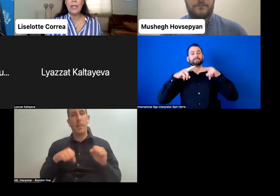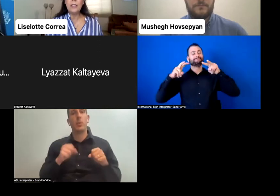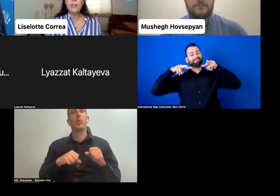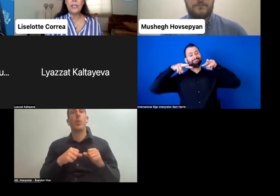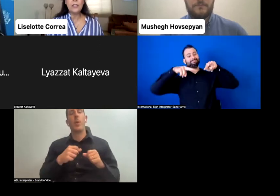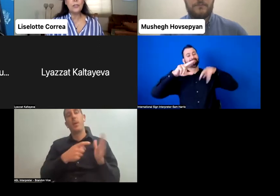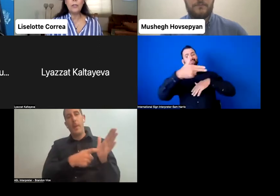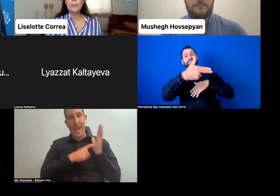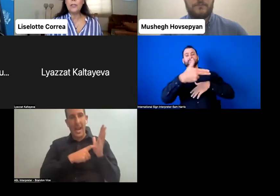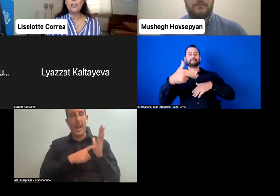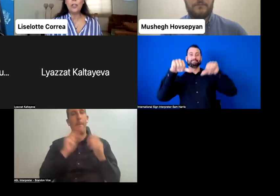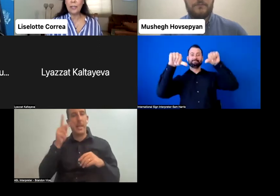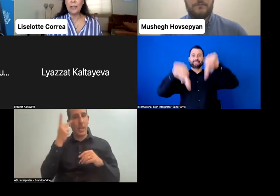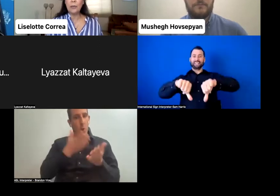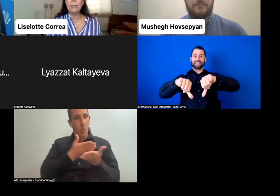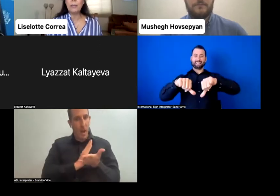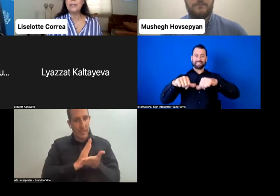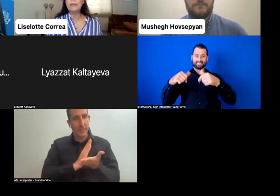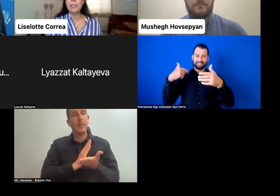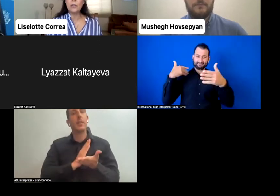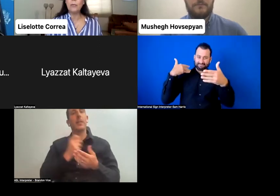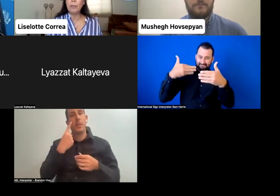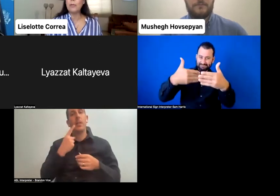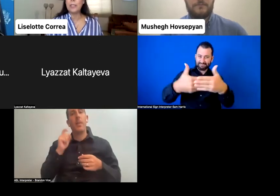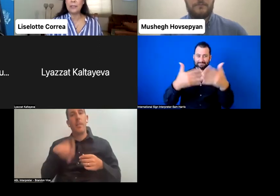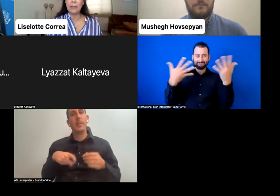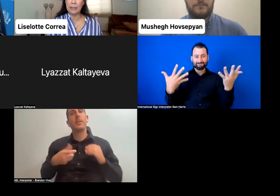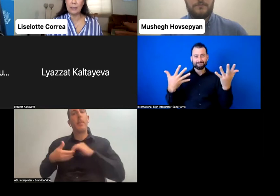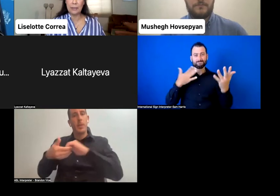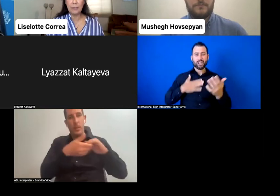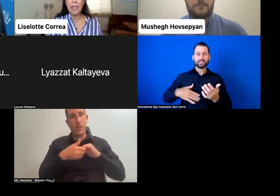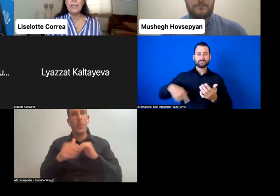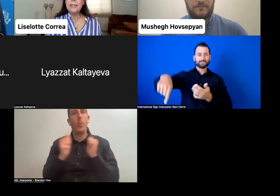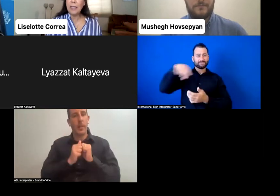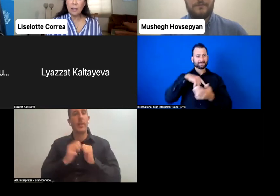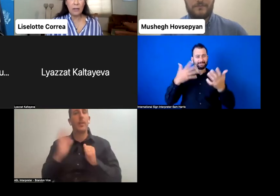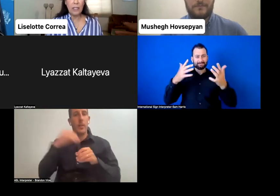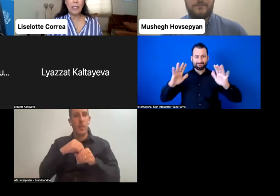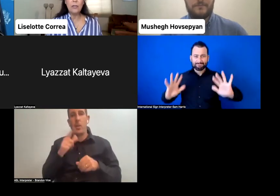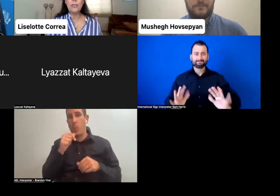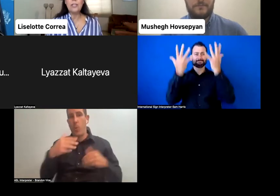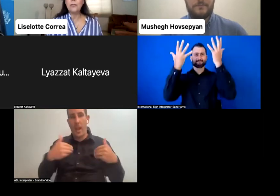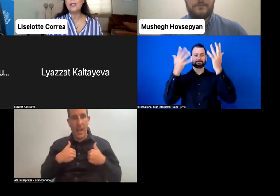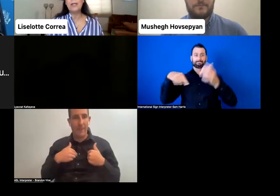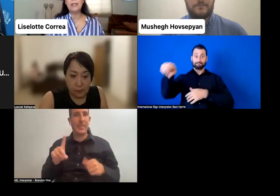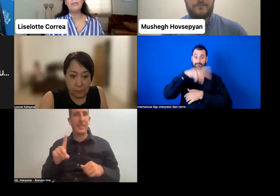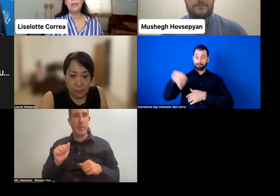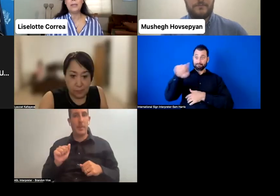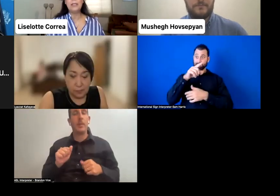And those actions must be done jointly with the participation of people with disabilities. Second, inclusion is a fundamental premise